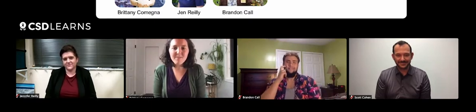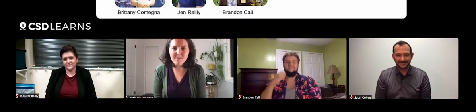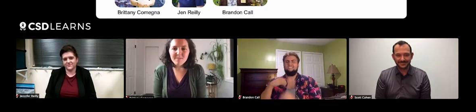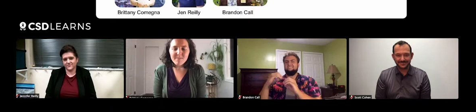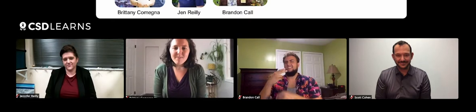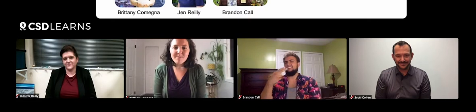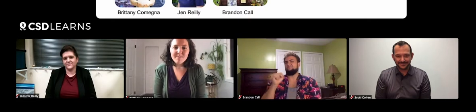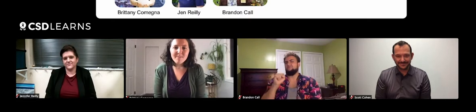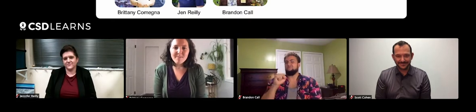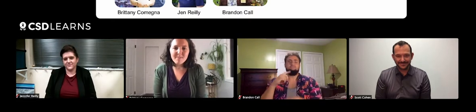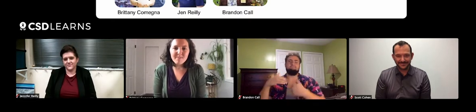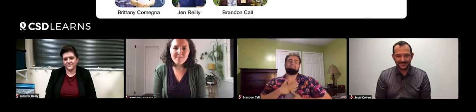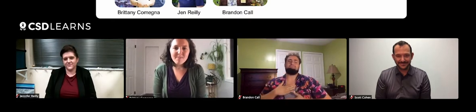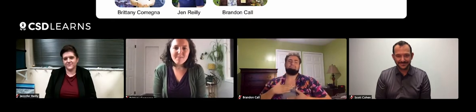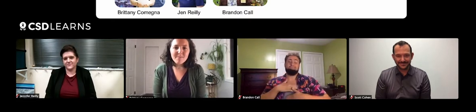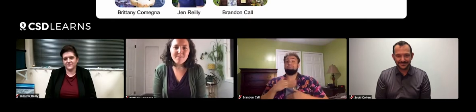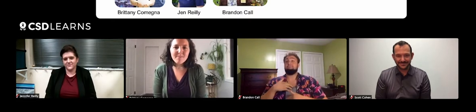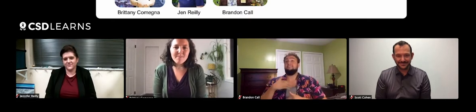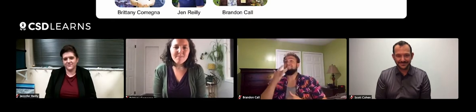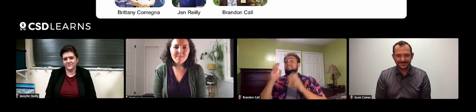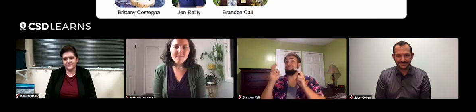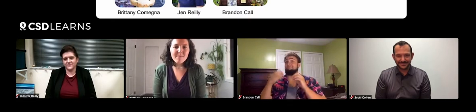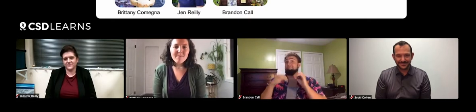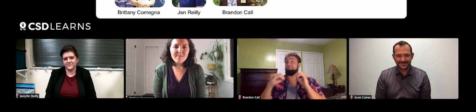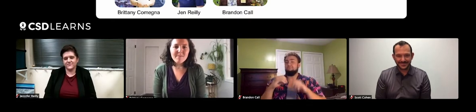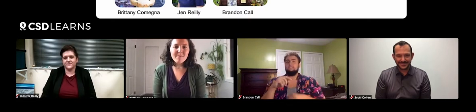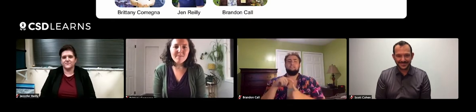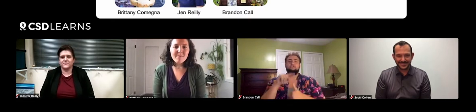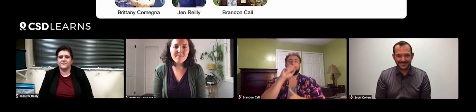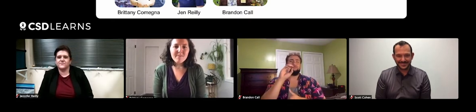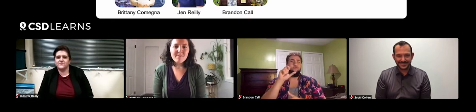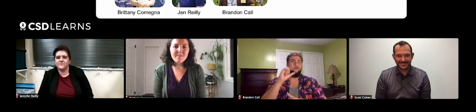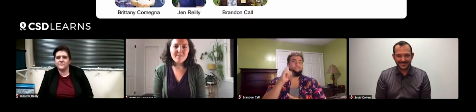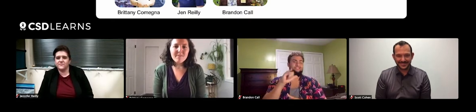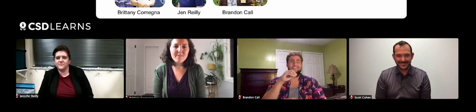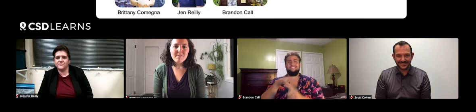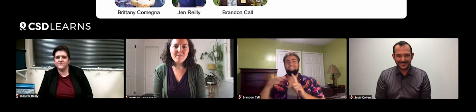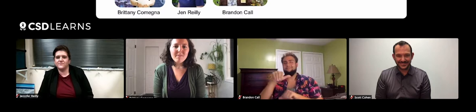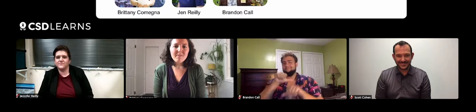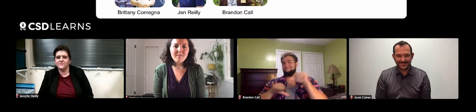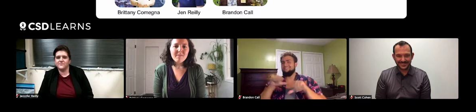I teach high school level, which I really enjoy. My favorite subjects to teach are zoology and environmental science.